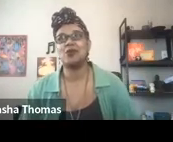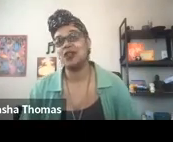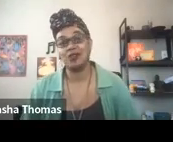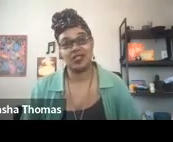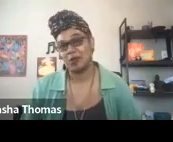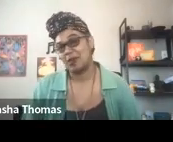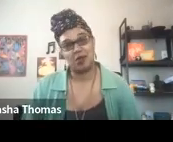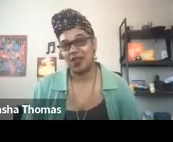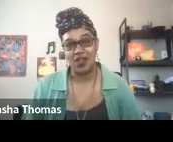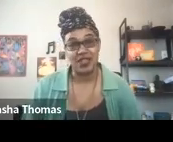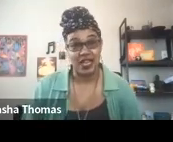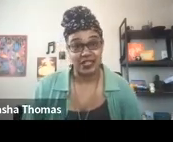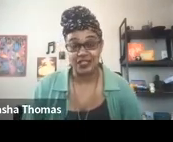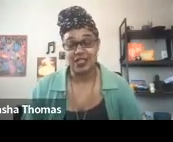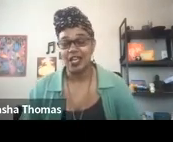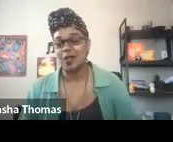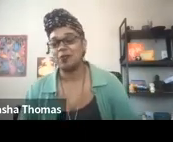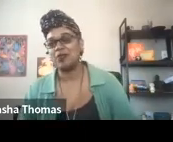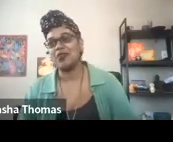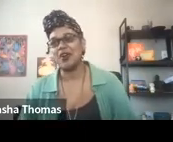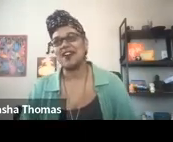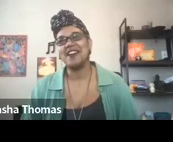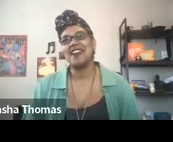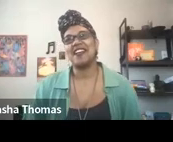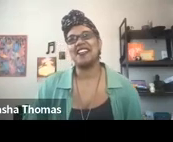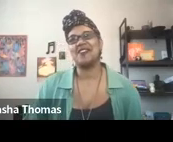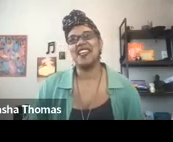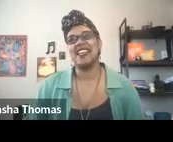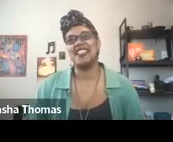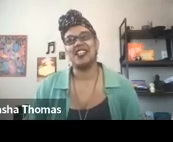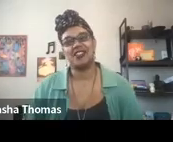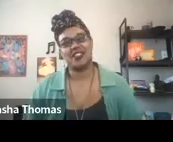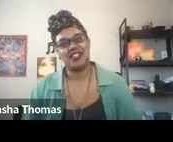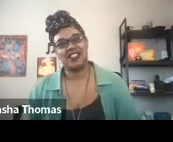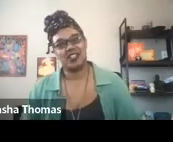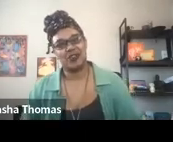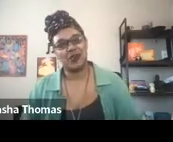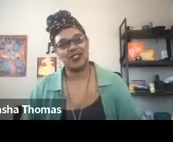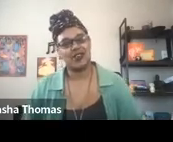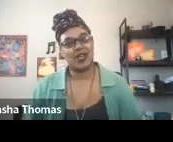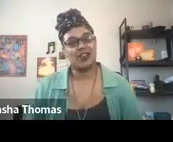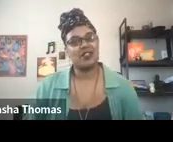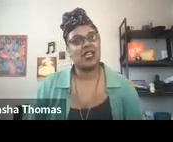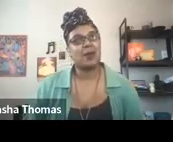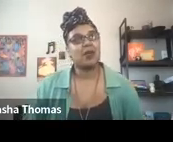because we know that there were people on the island before any Dutch folks arrived.